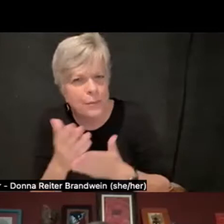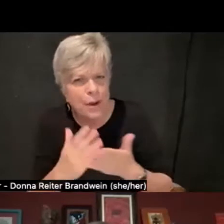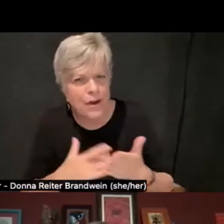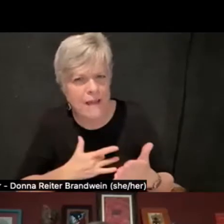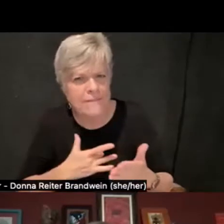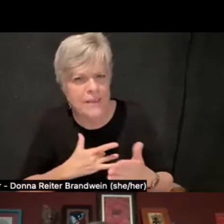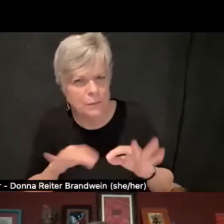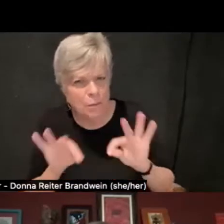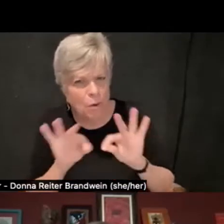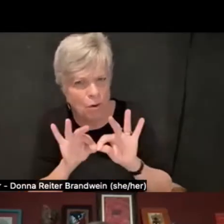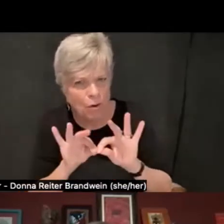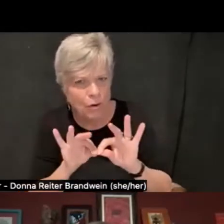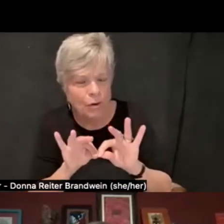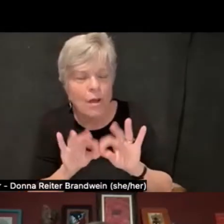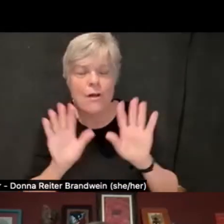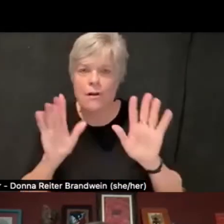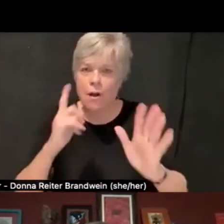is to recognize that,